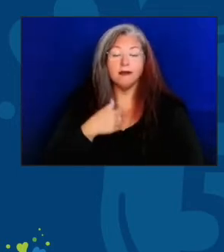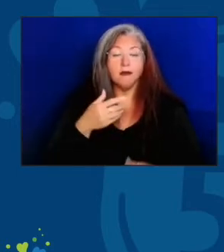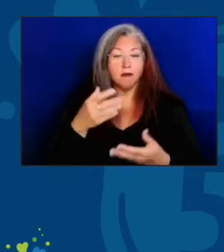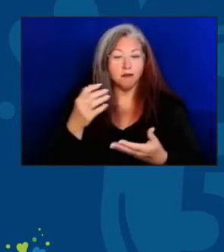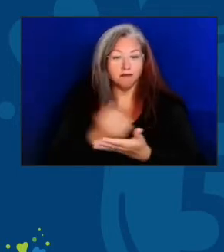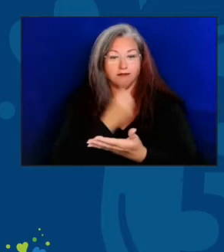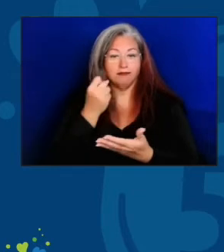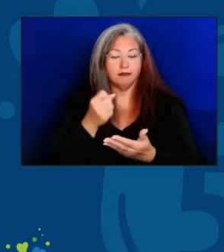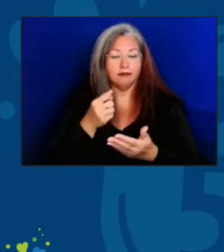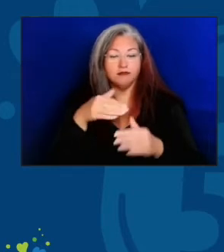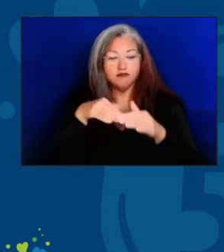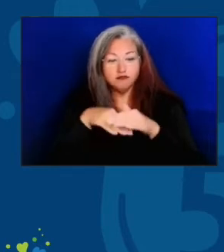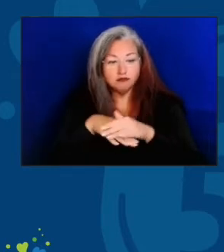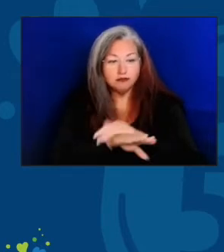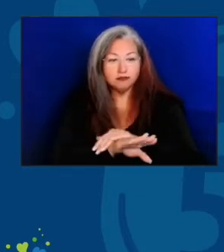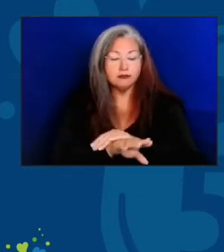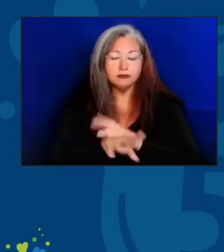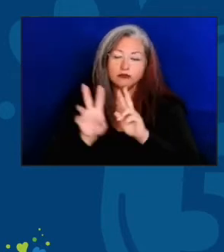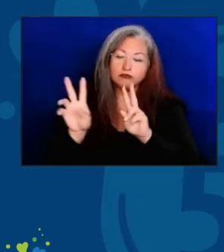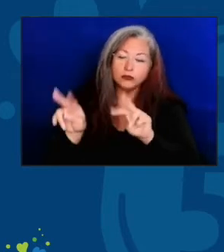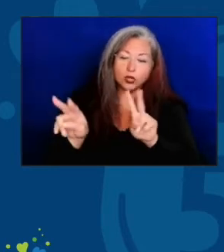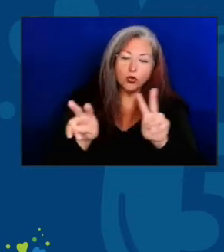to tour the kitchen here.